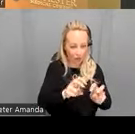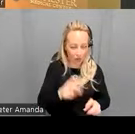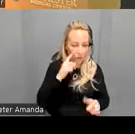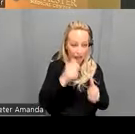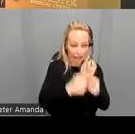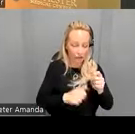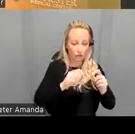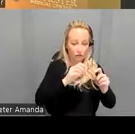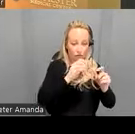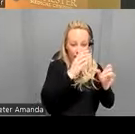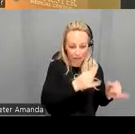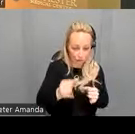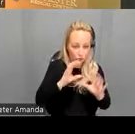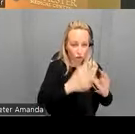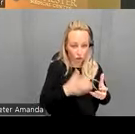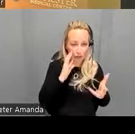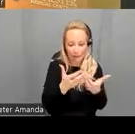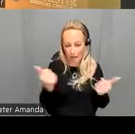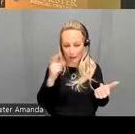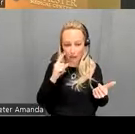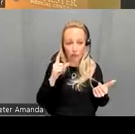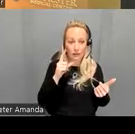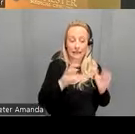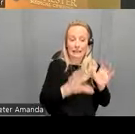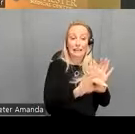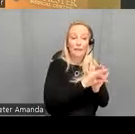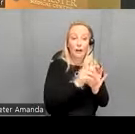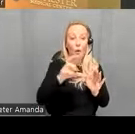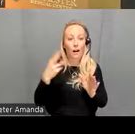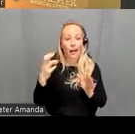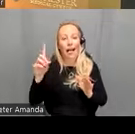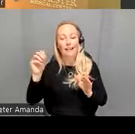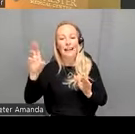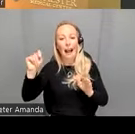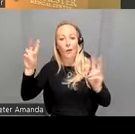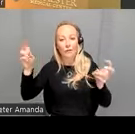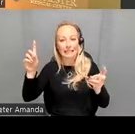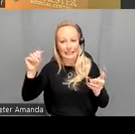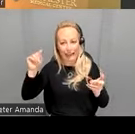discovered we split them up either to a discovery or a heldout data set then we built a model on